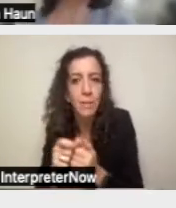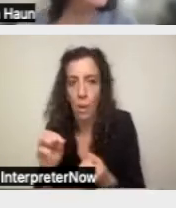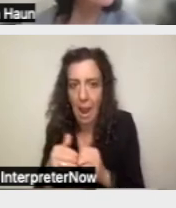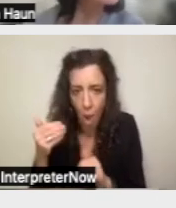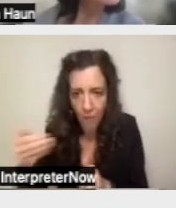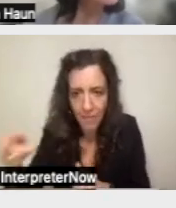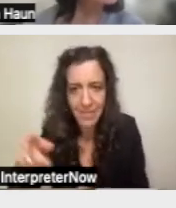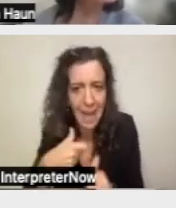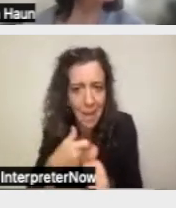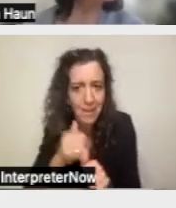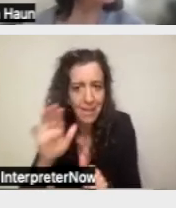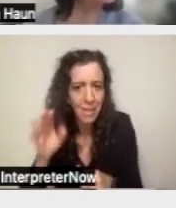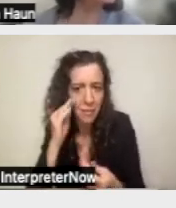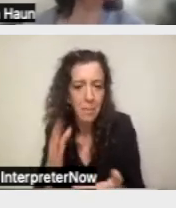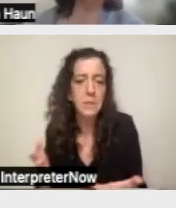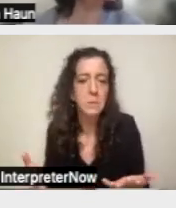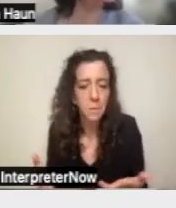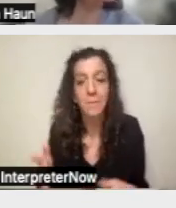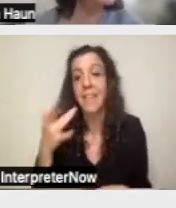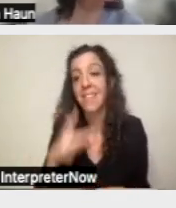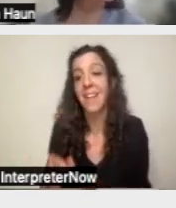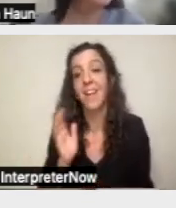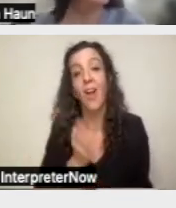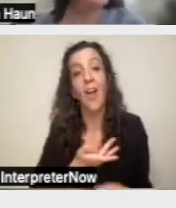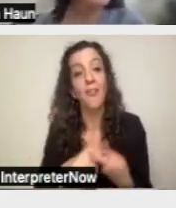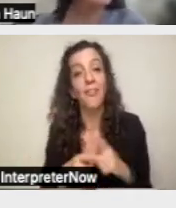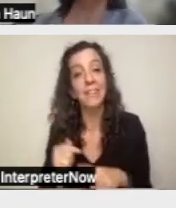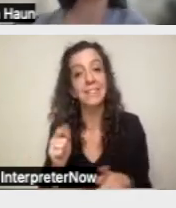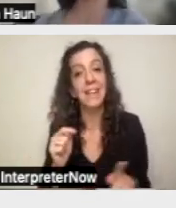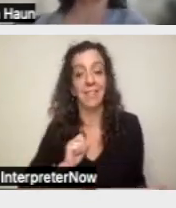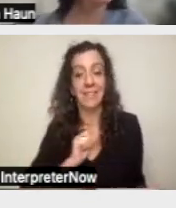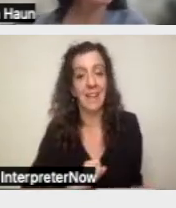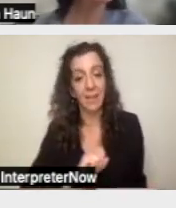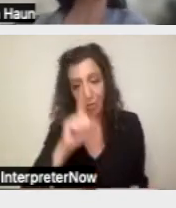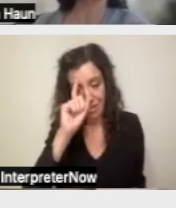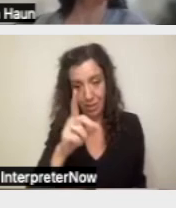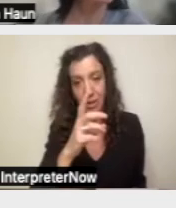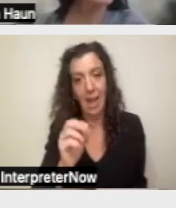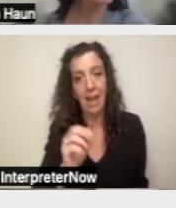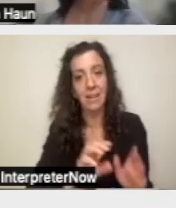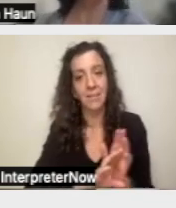So, fortunately, our friends at the Stanford Intellectual and Developmental Disabilities